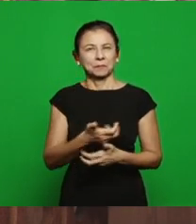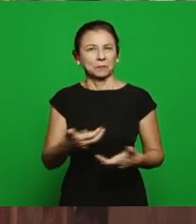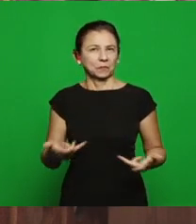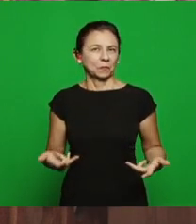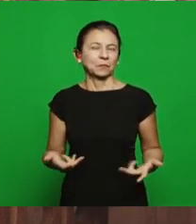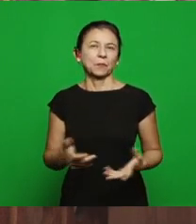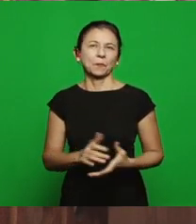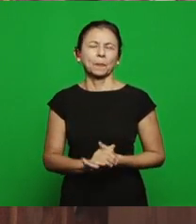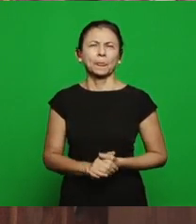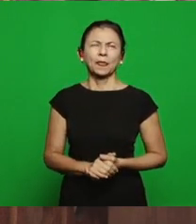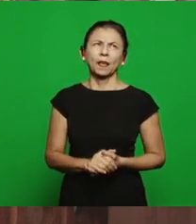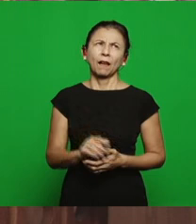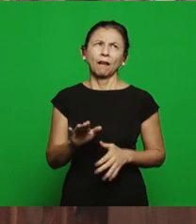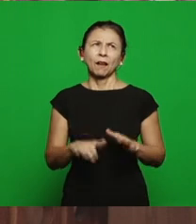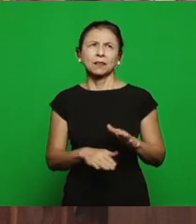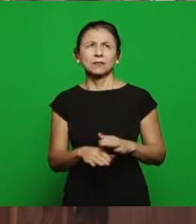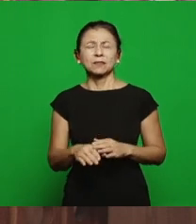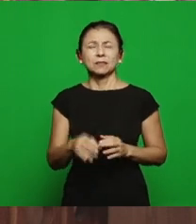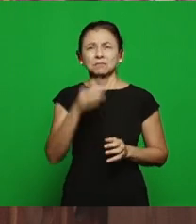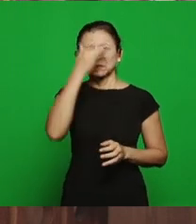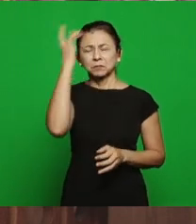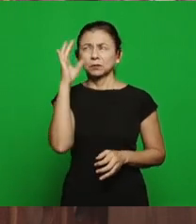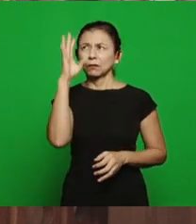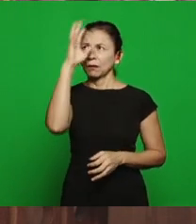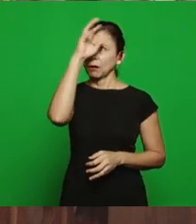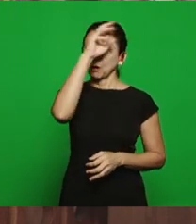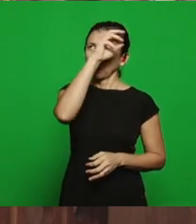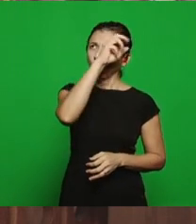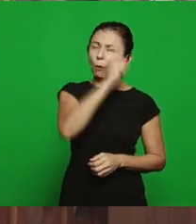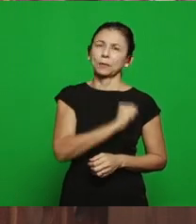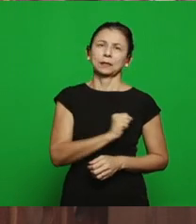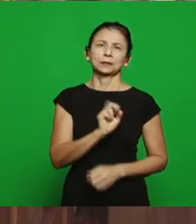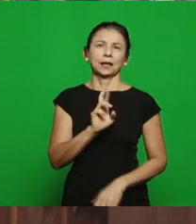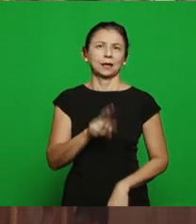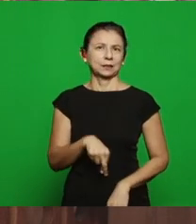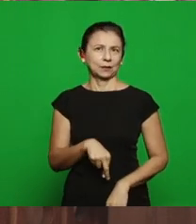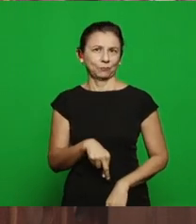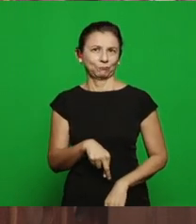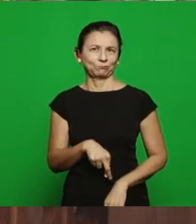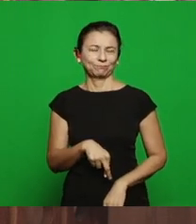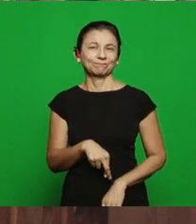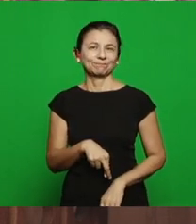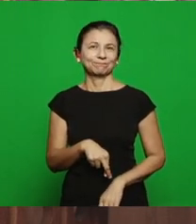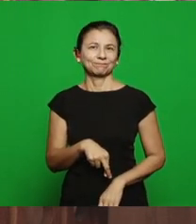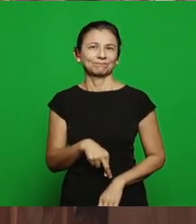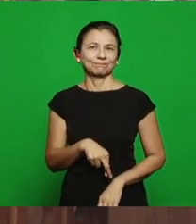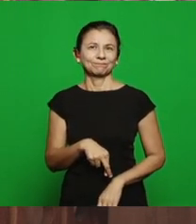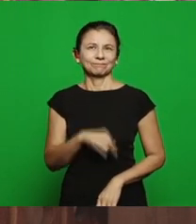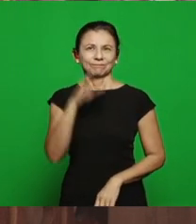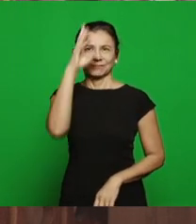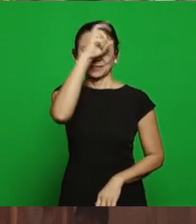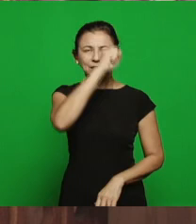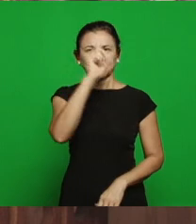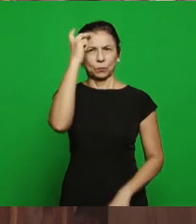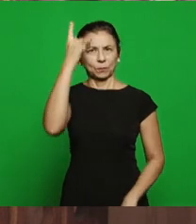sometimes has a rational understanding and when he has rational understanding, he